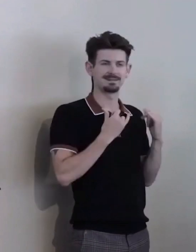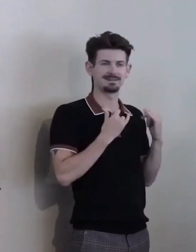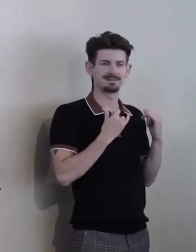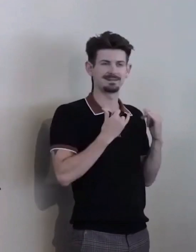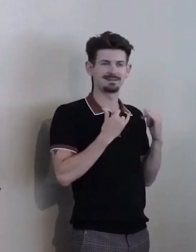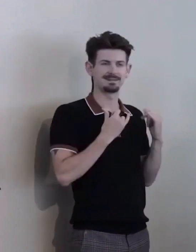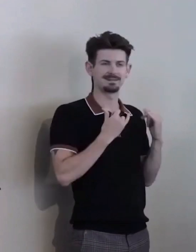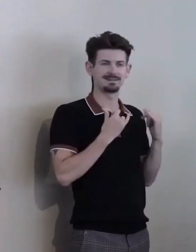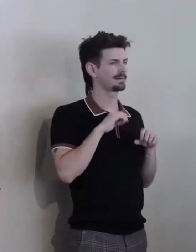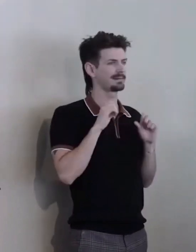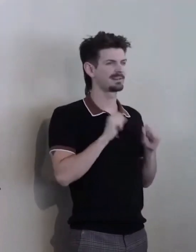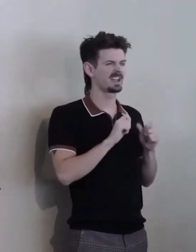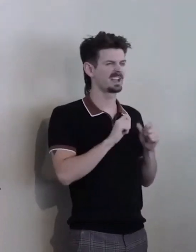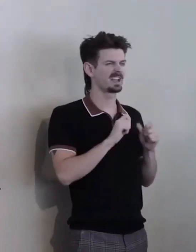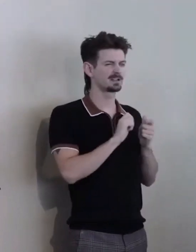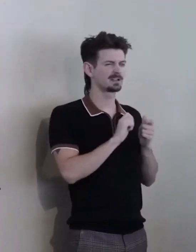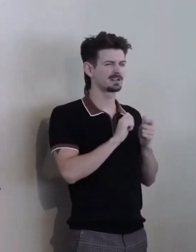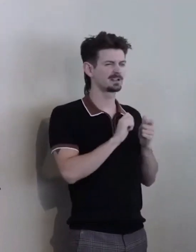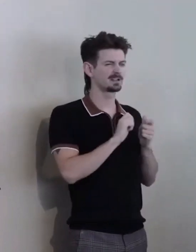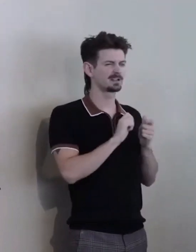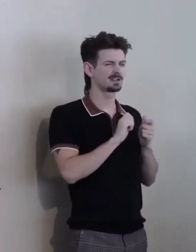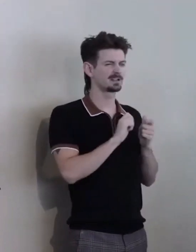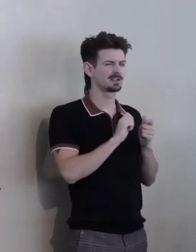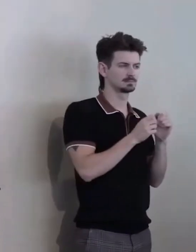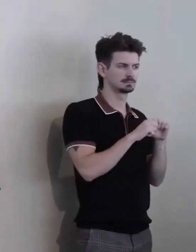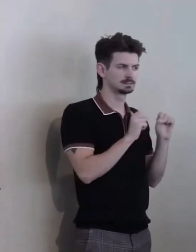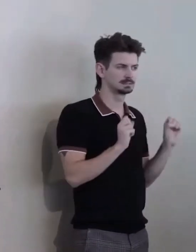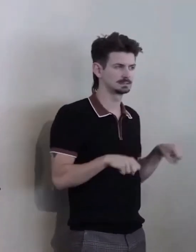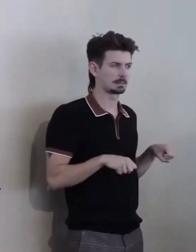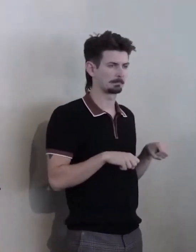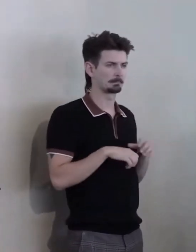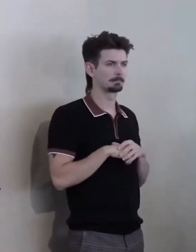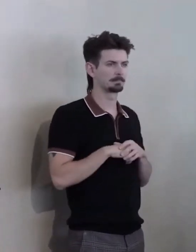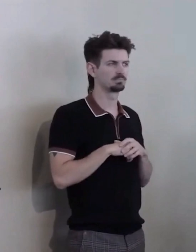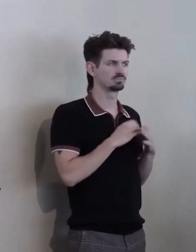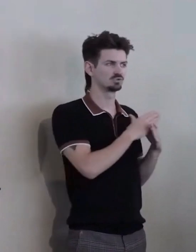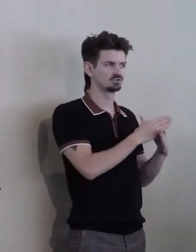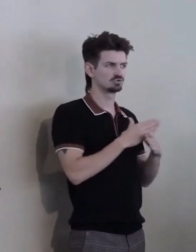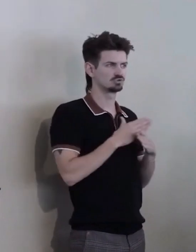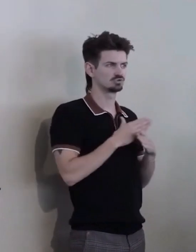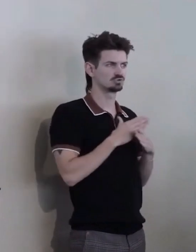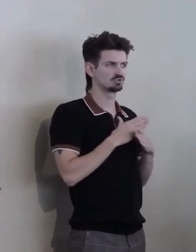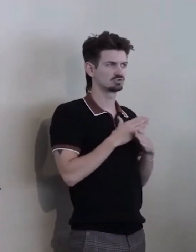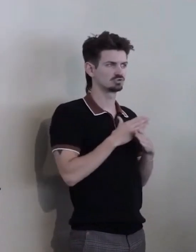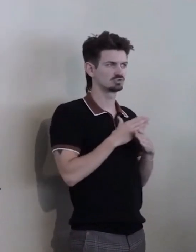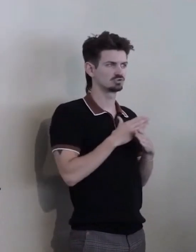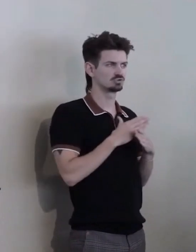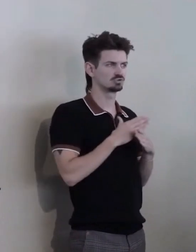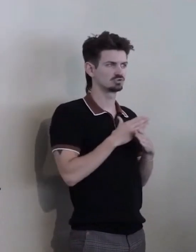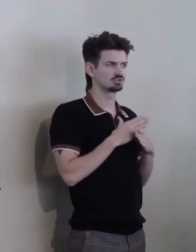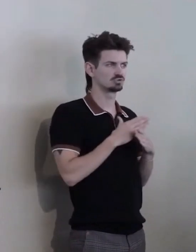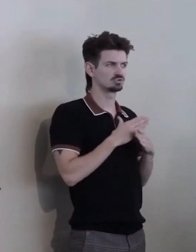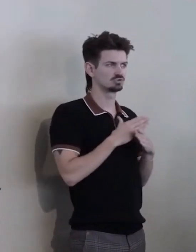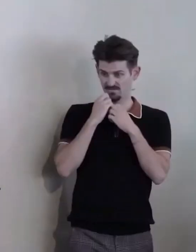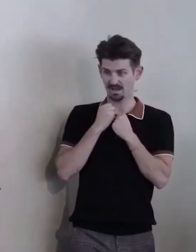We're in a position now... Ahh... To share the values that... Ahh... CCDC has worked so long to promote.